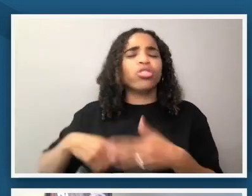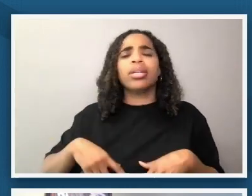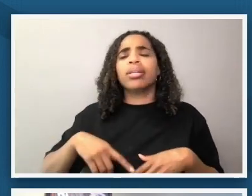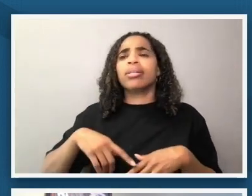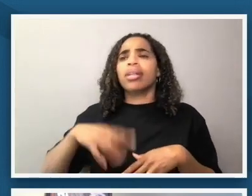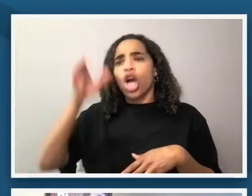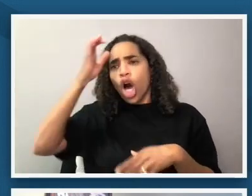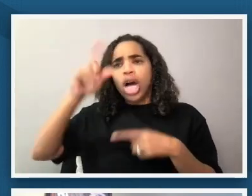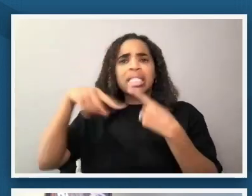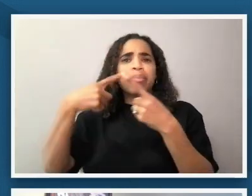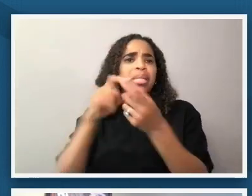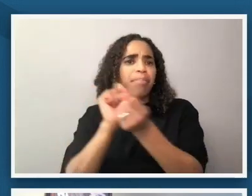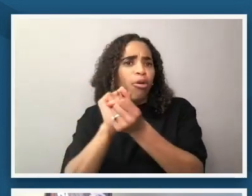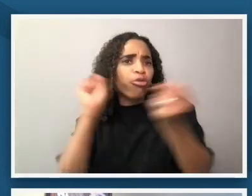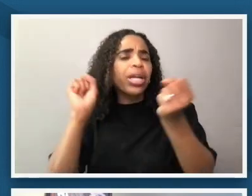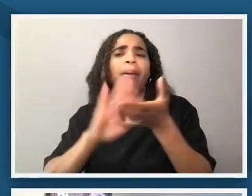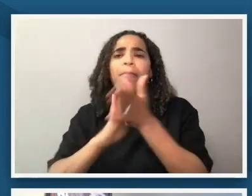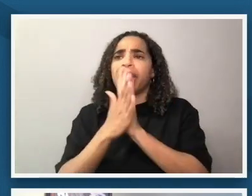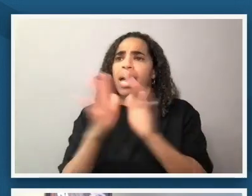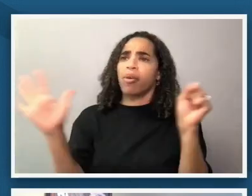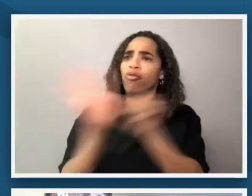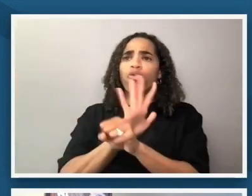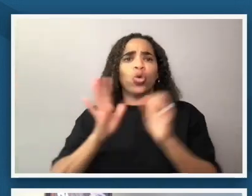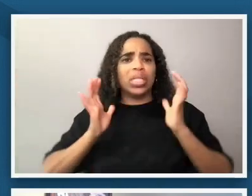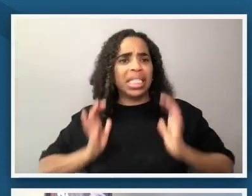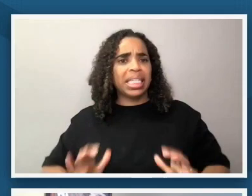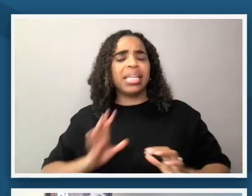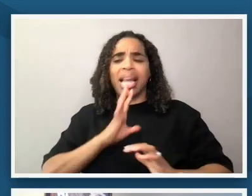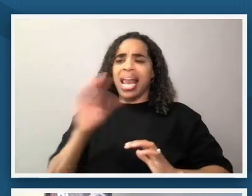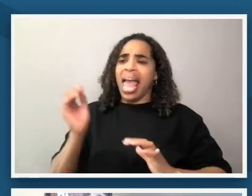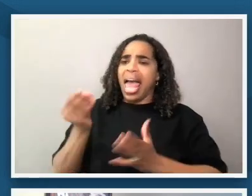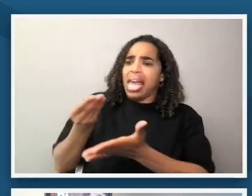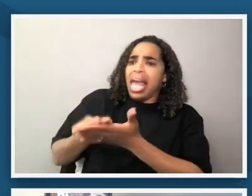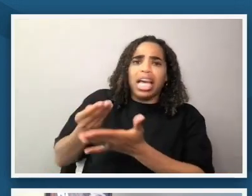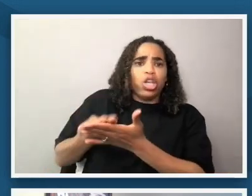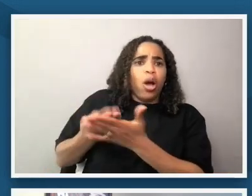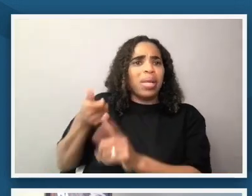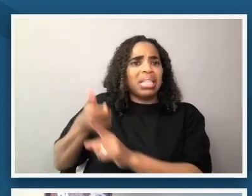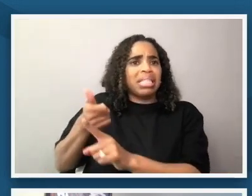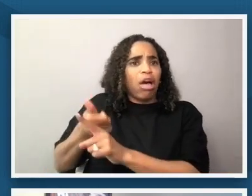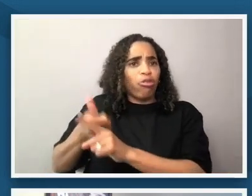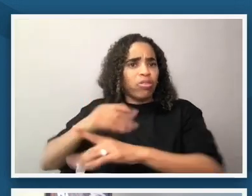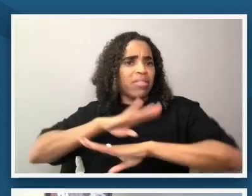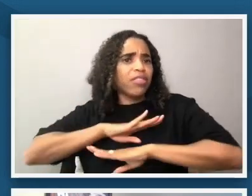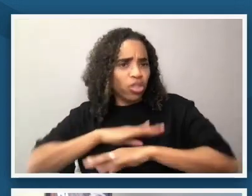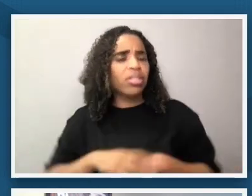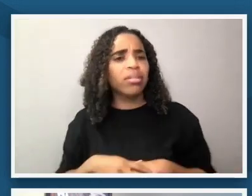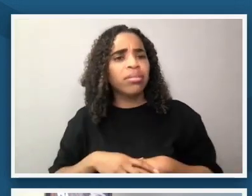citizenship and economic self-sufficiency